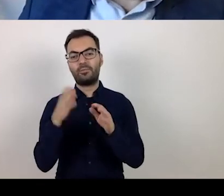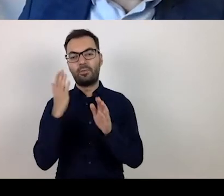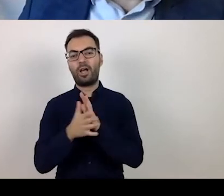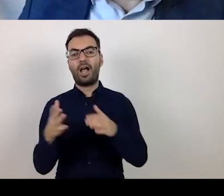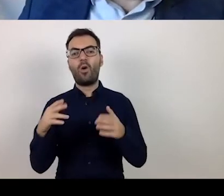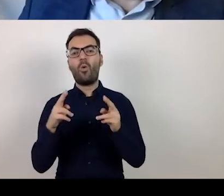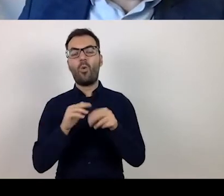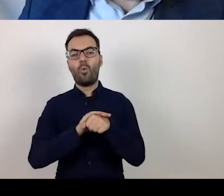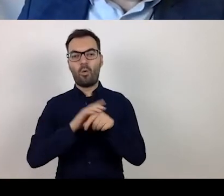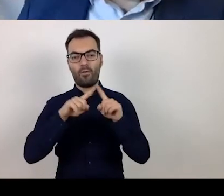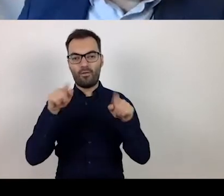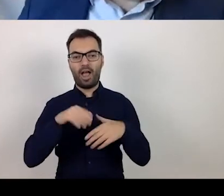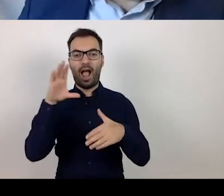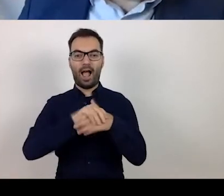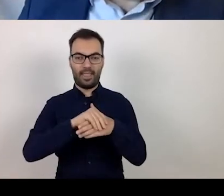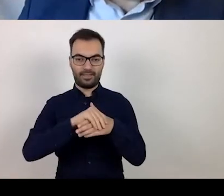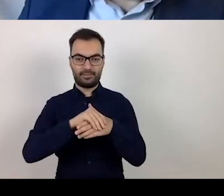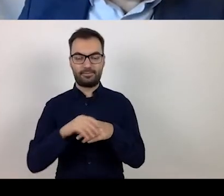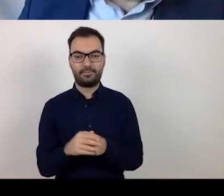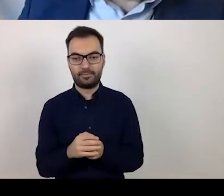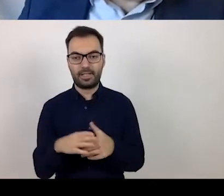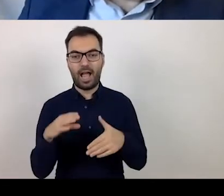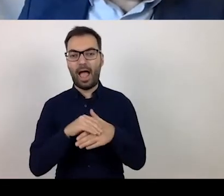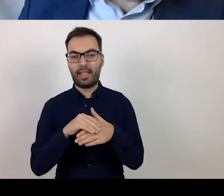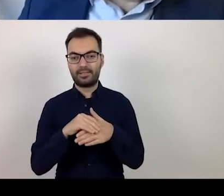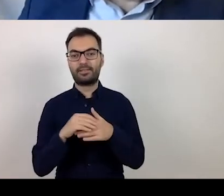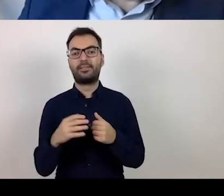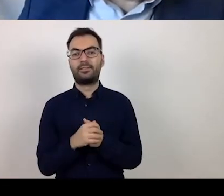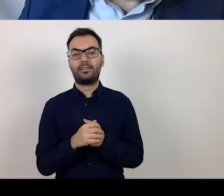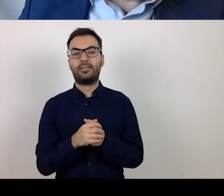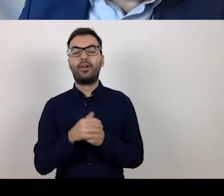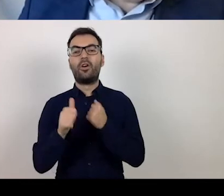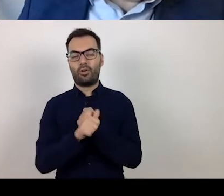Annexation for extending the projects,